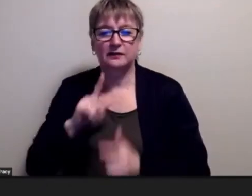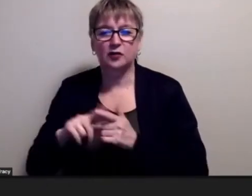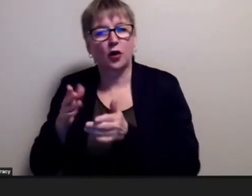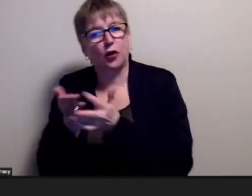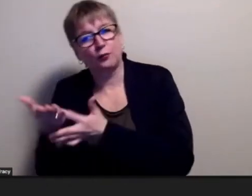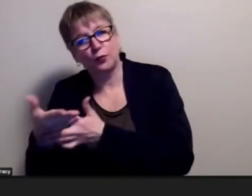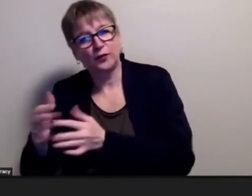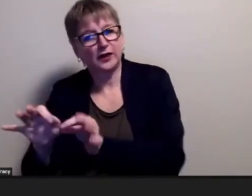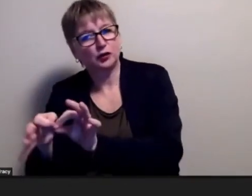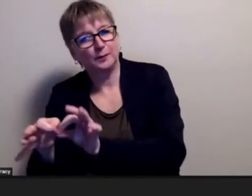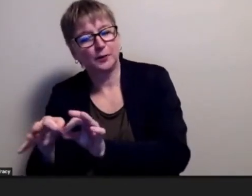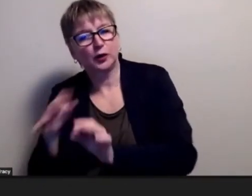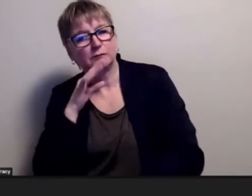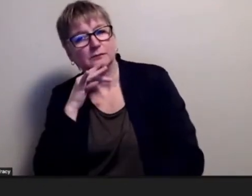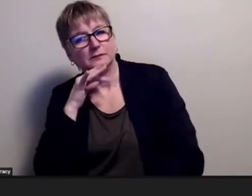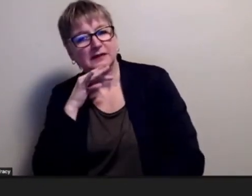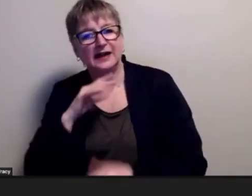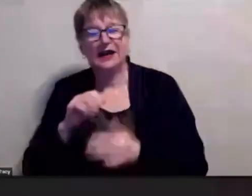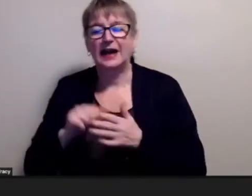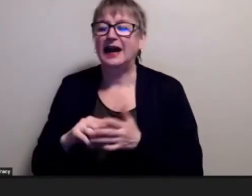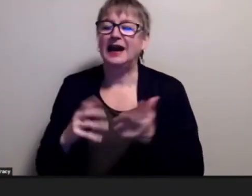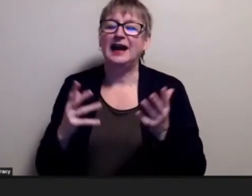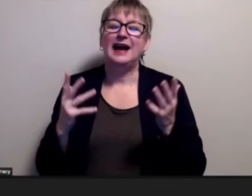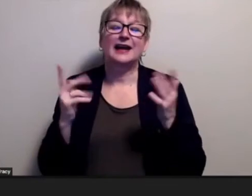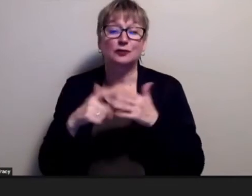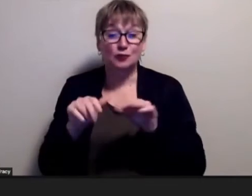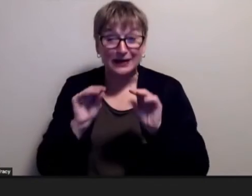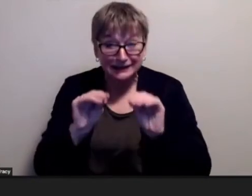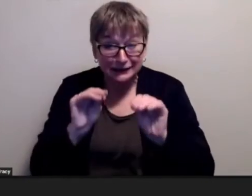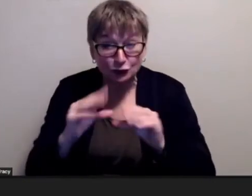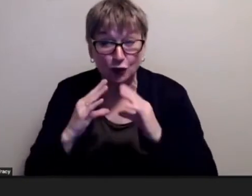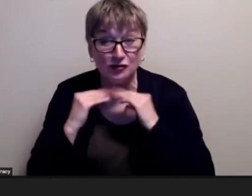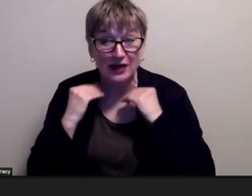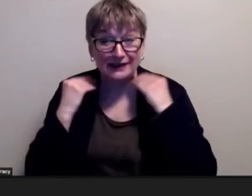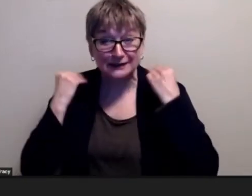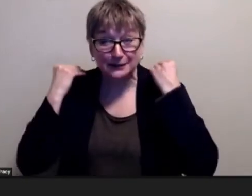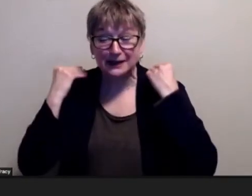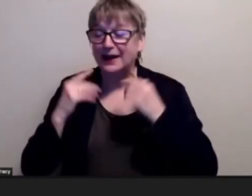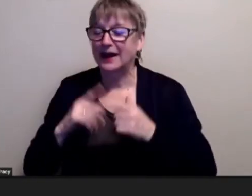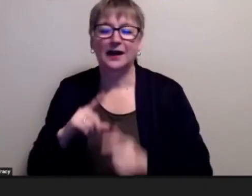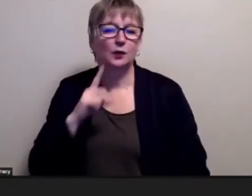what a match it was a match because you know how shakespearing in language it can be very difficult